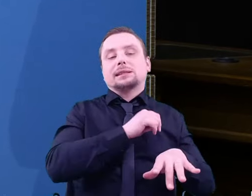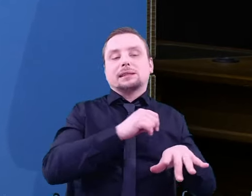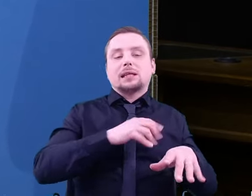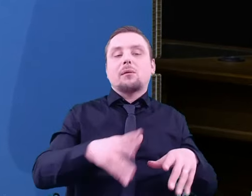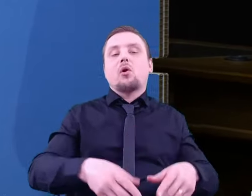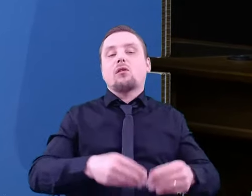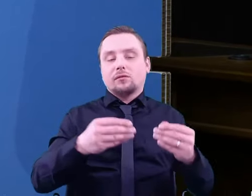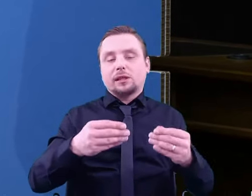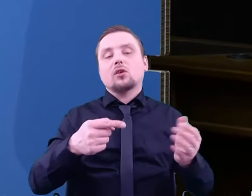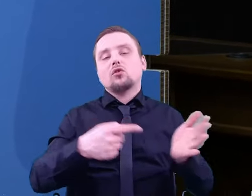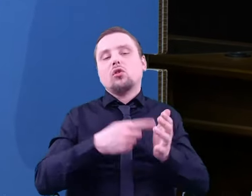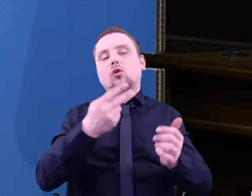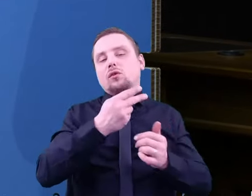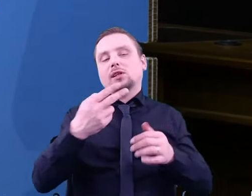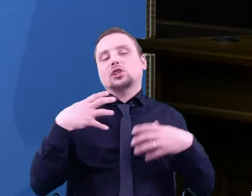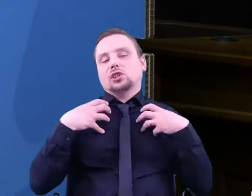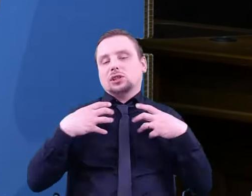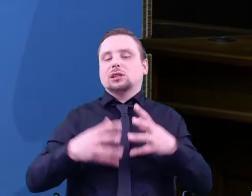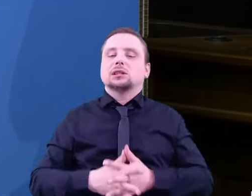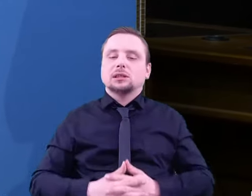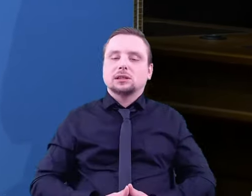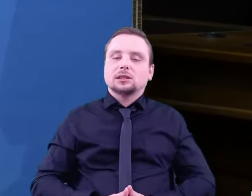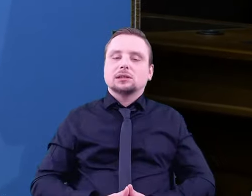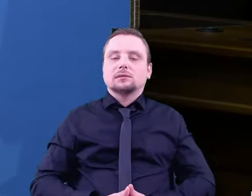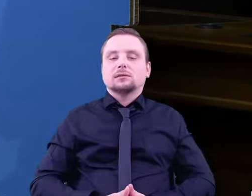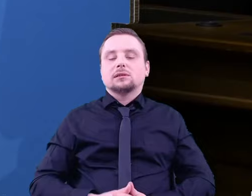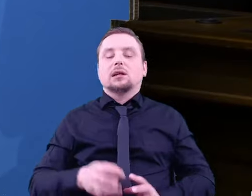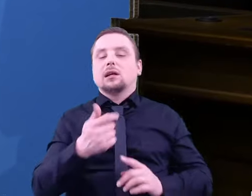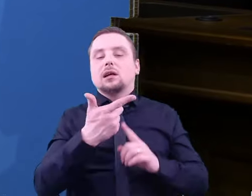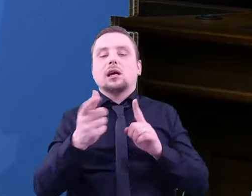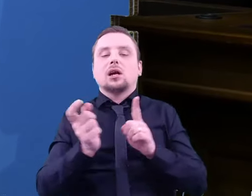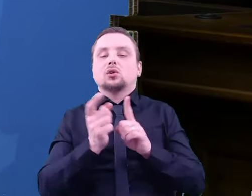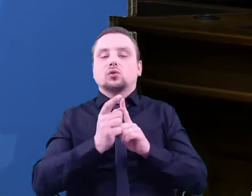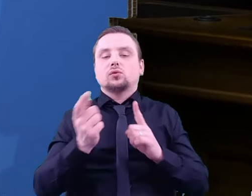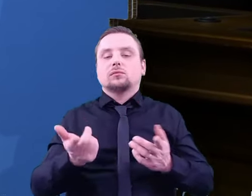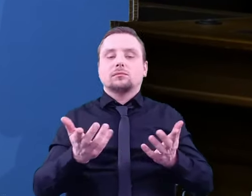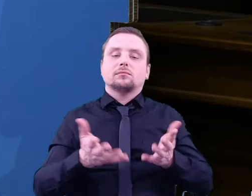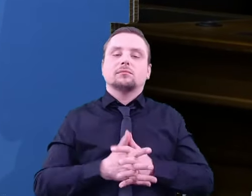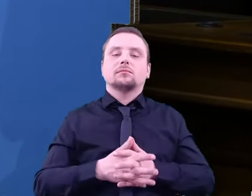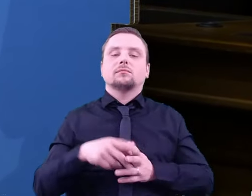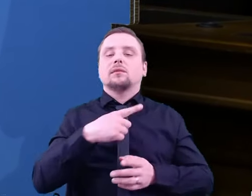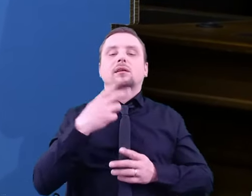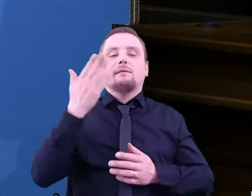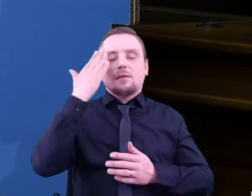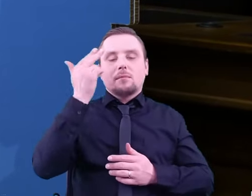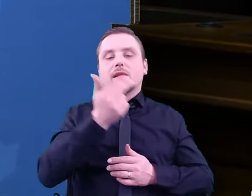A few more words about this perspective. We know about life when we look around.